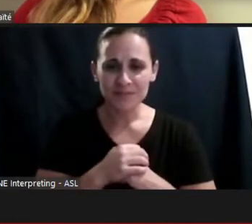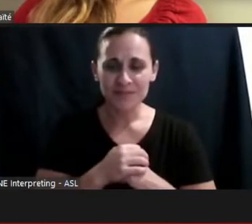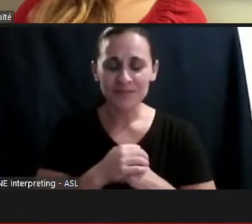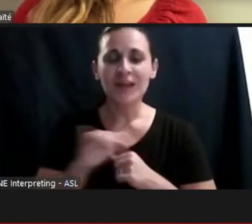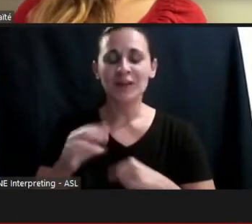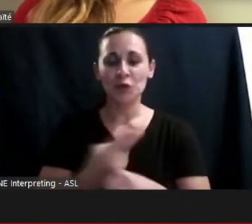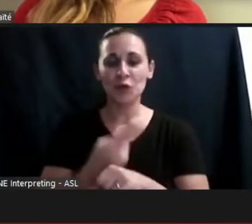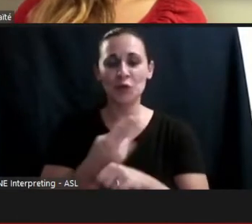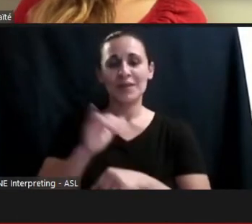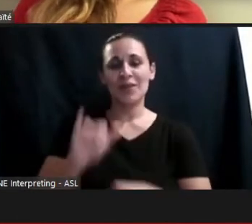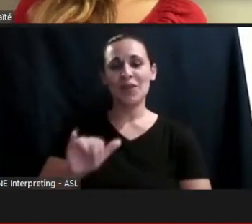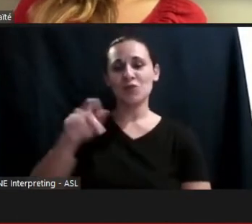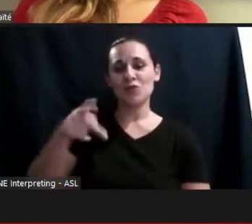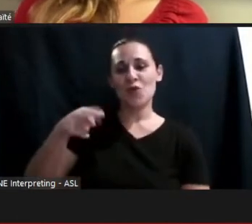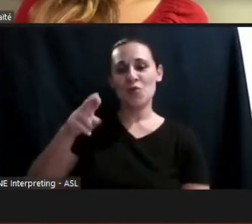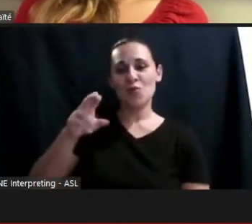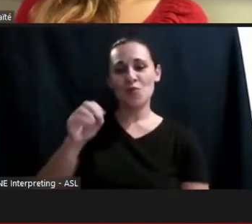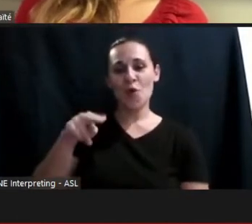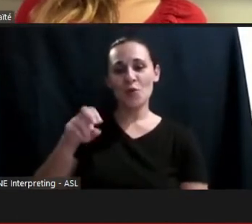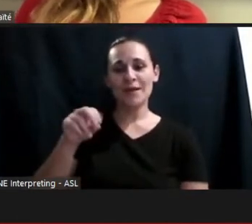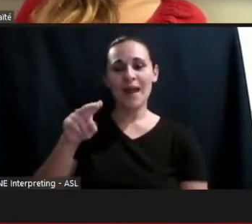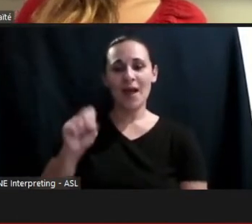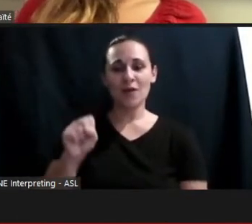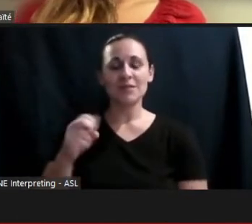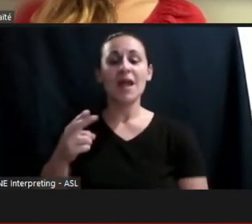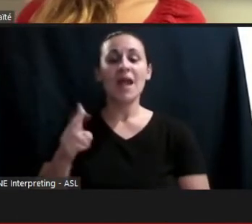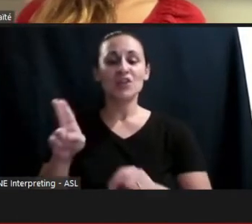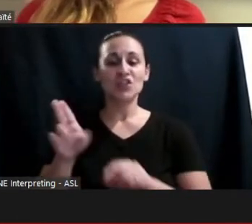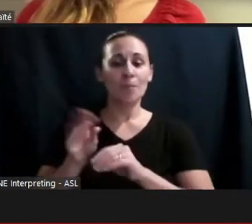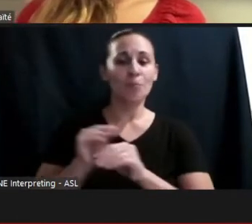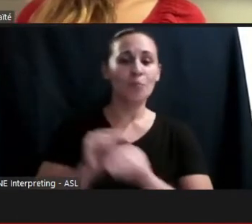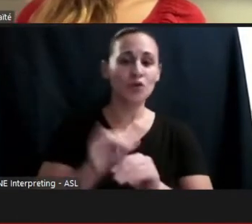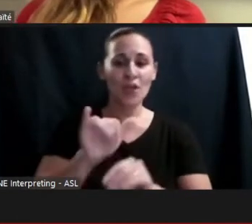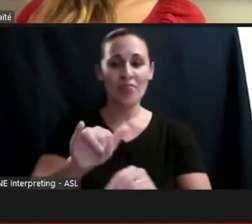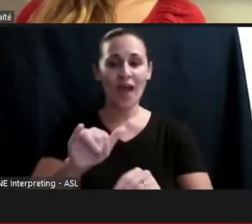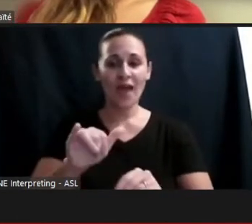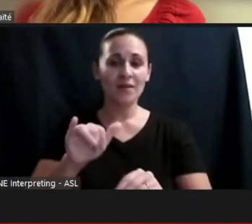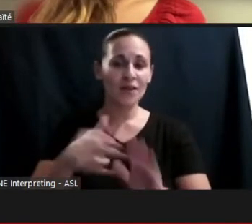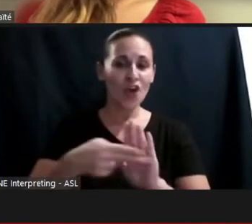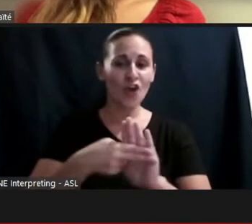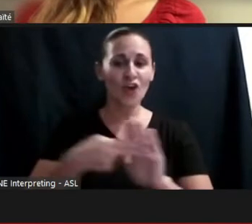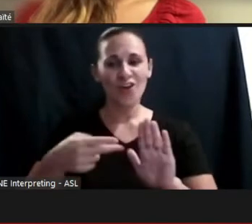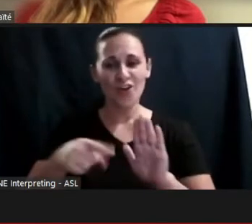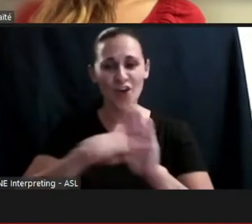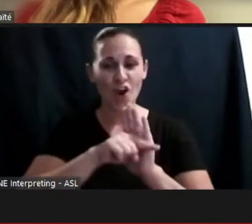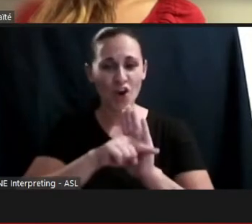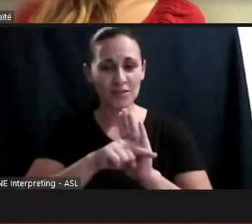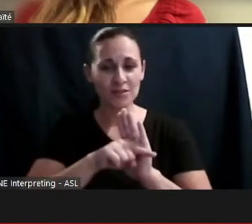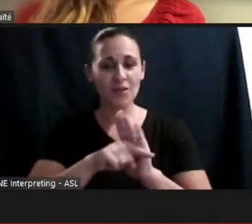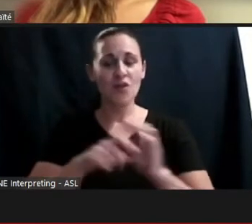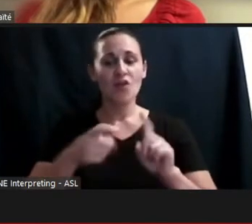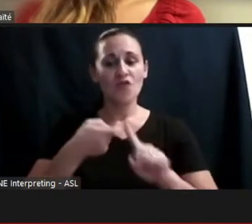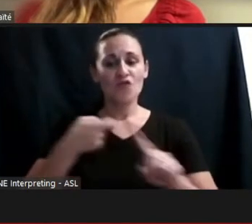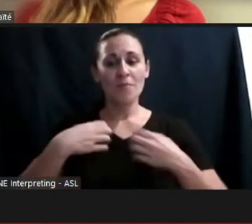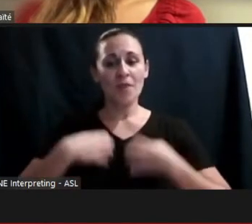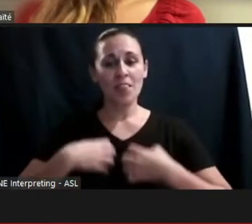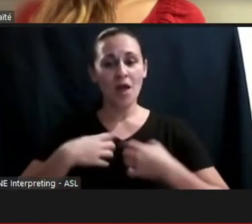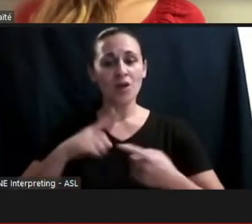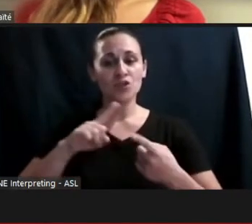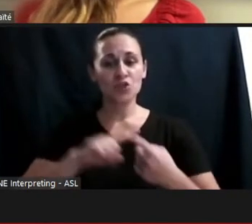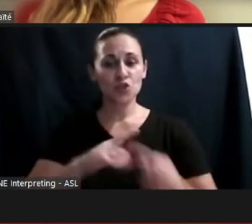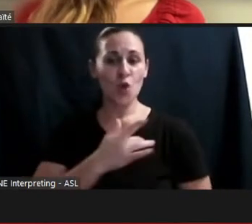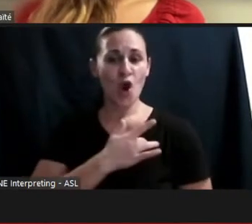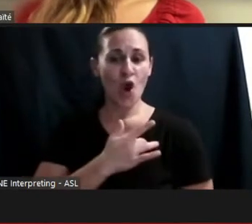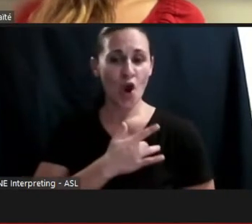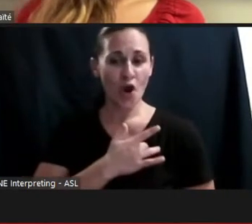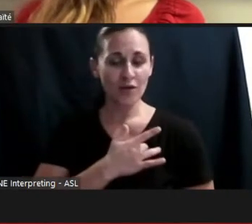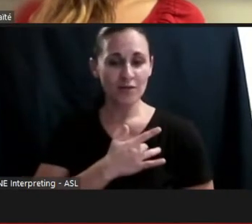and pushed the curse from the lungs into her heart. The one beating organ into silence.